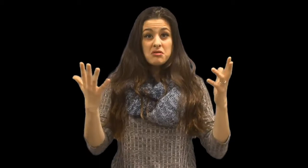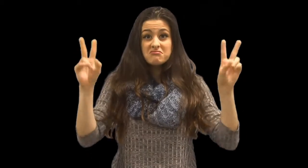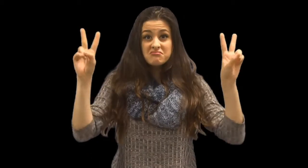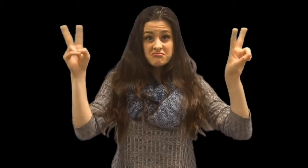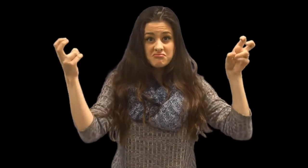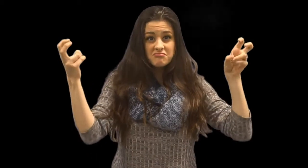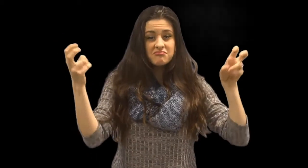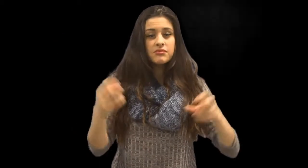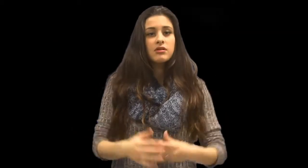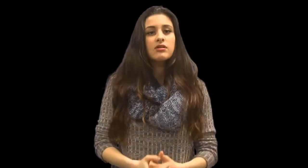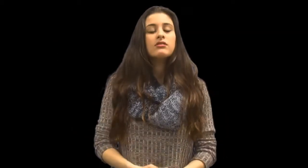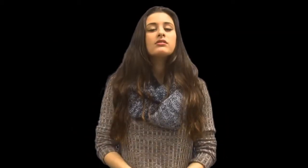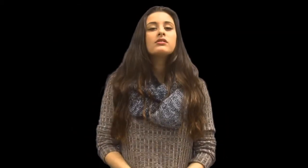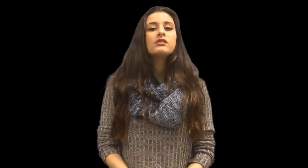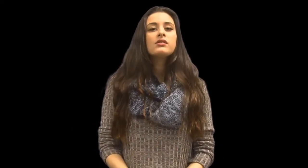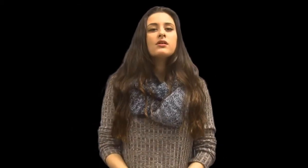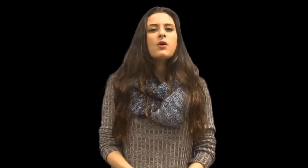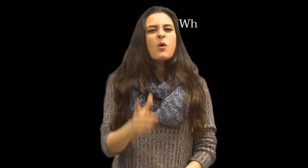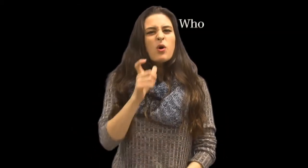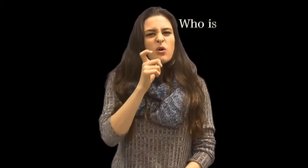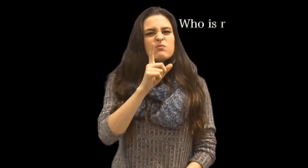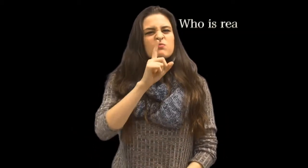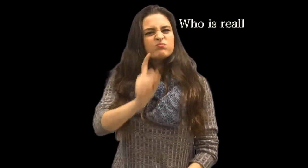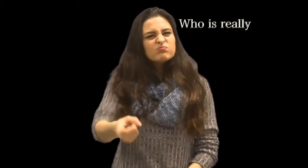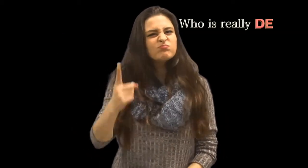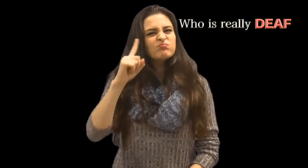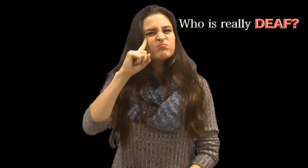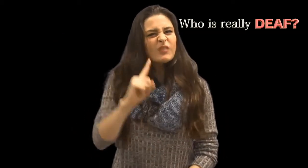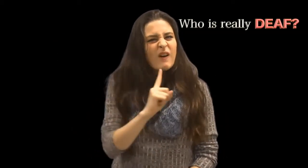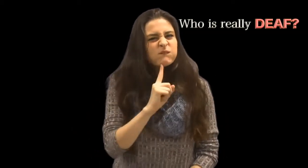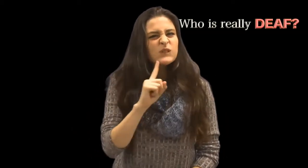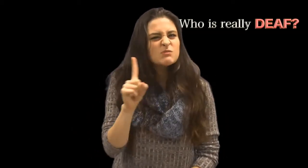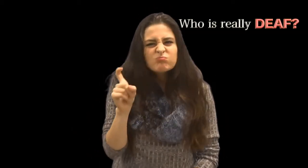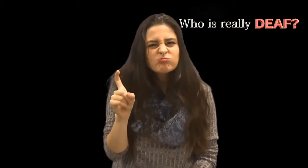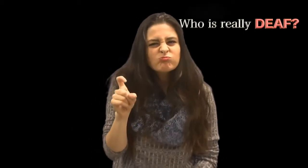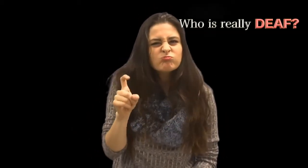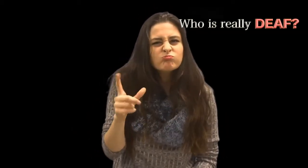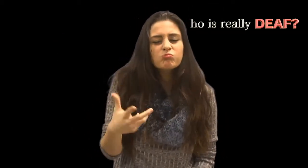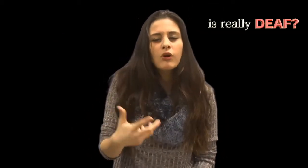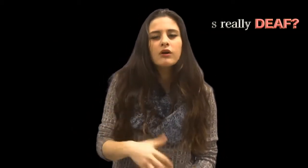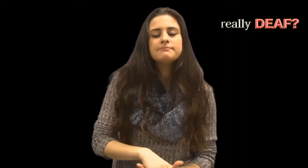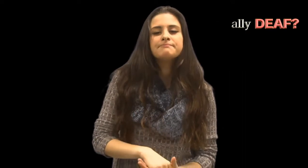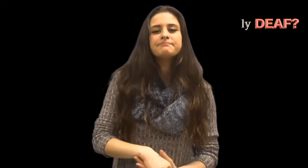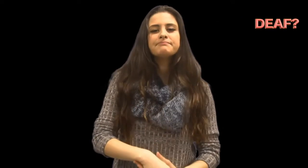The title is Who’s is really Deaf?